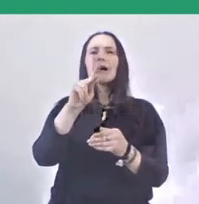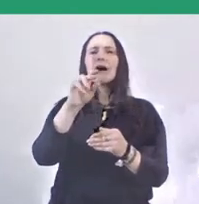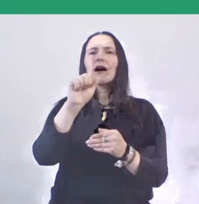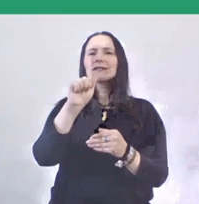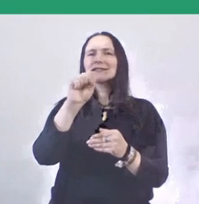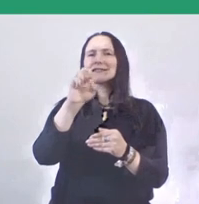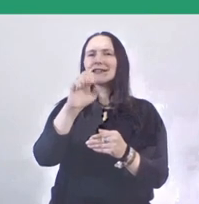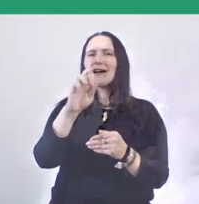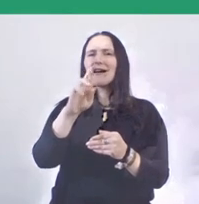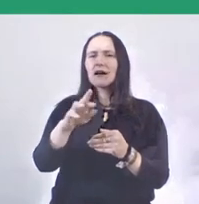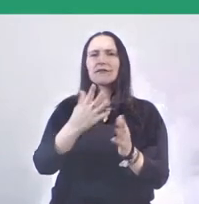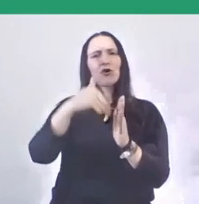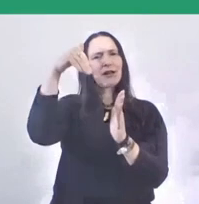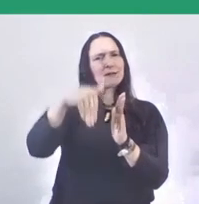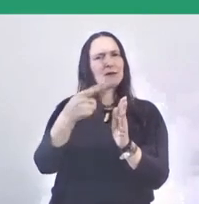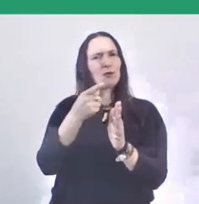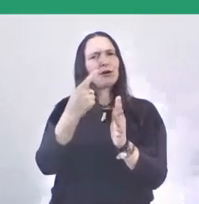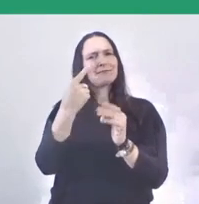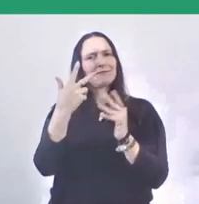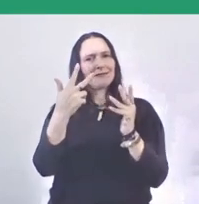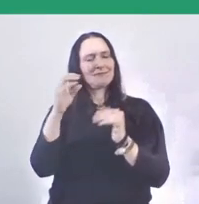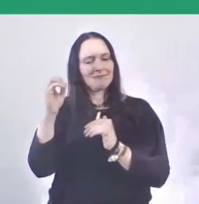And most of the farmers in Salassae